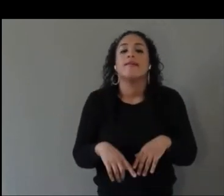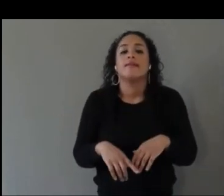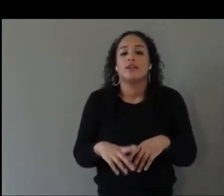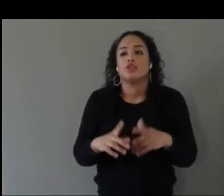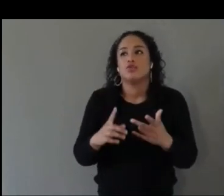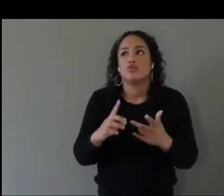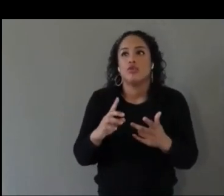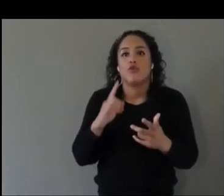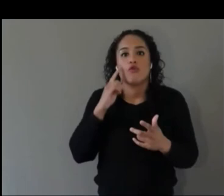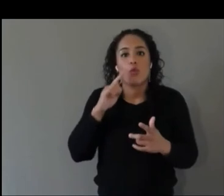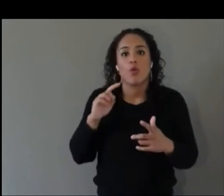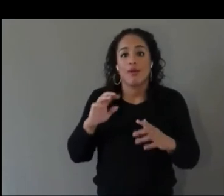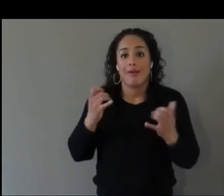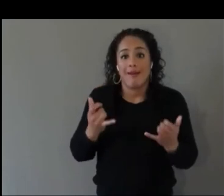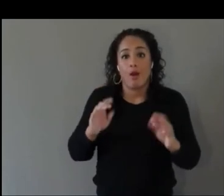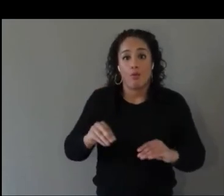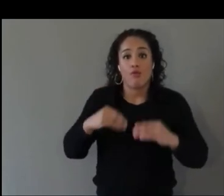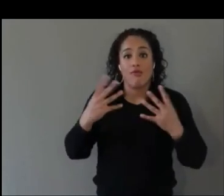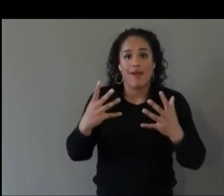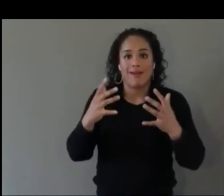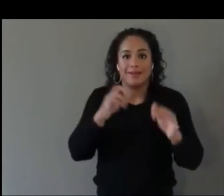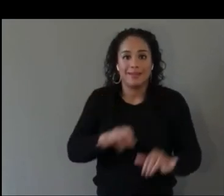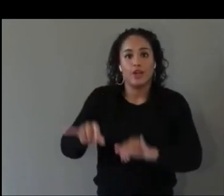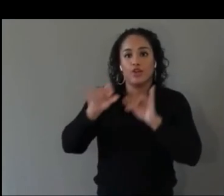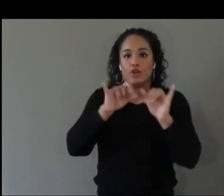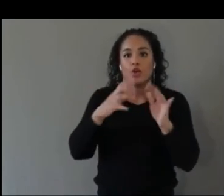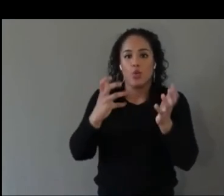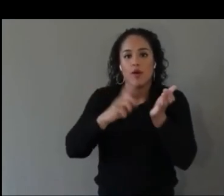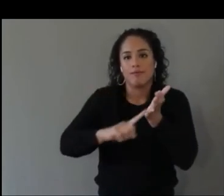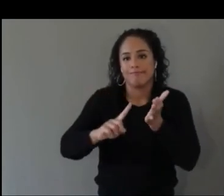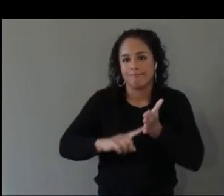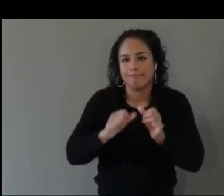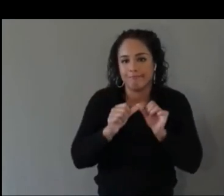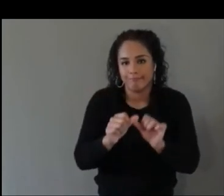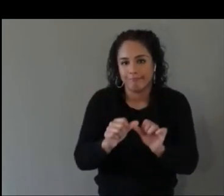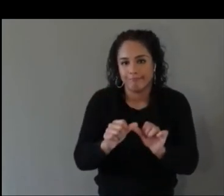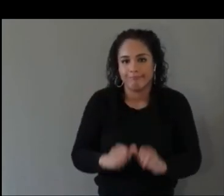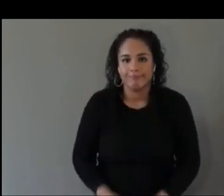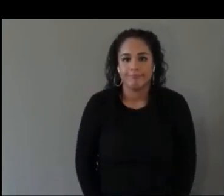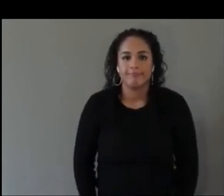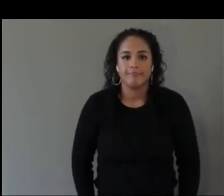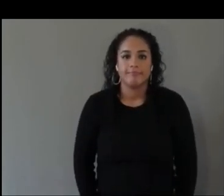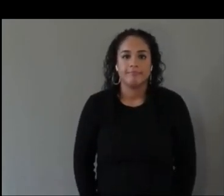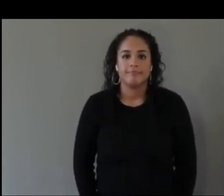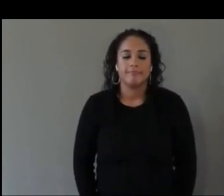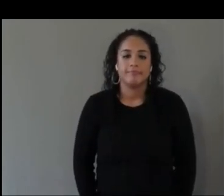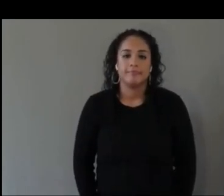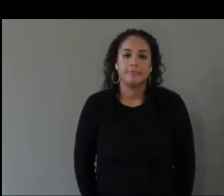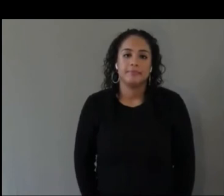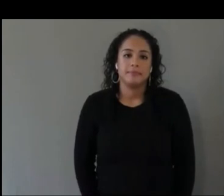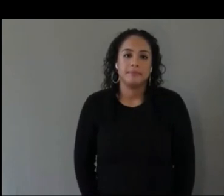That's my take on that. Thank you very much.